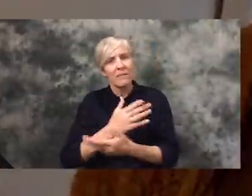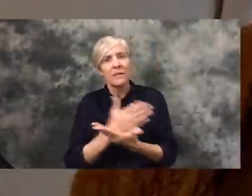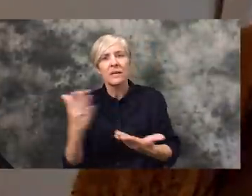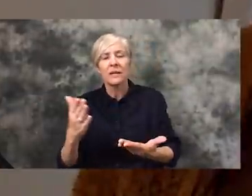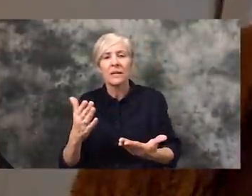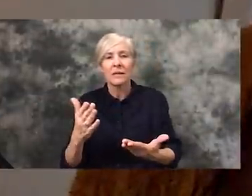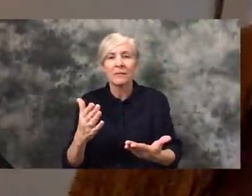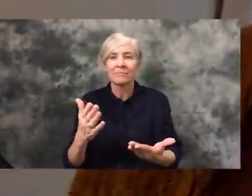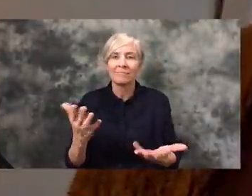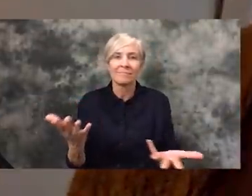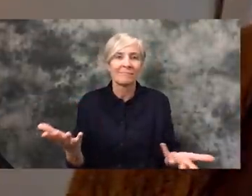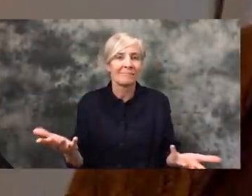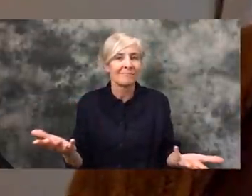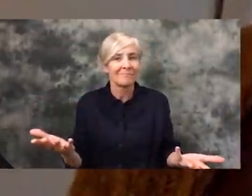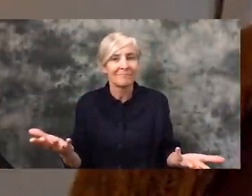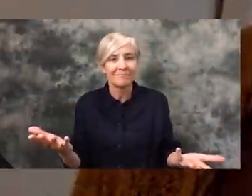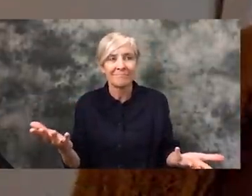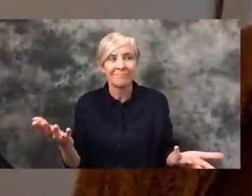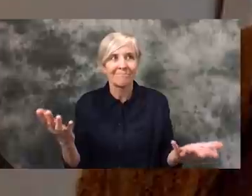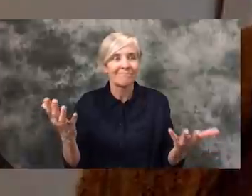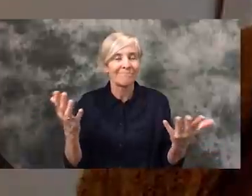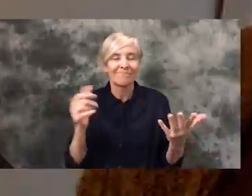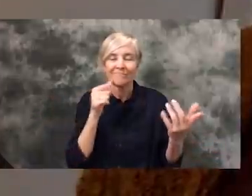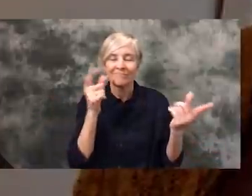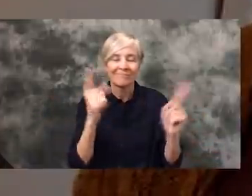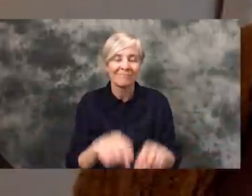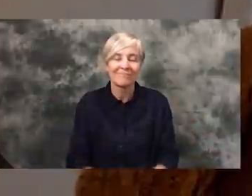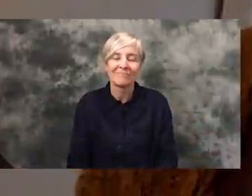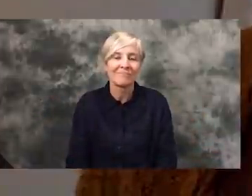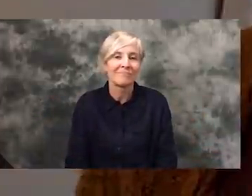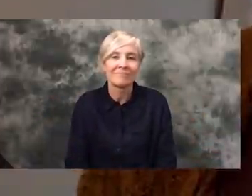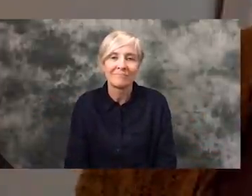needed to do in order to stay healthy, and it just didn't come to fruition and